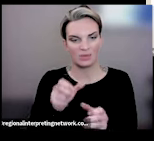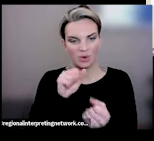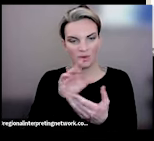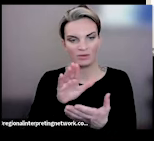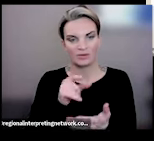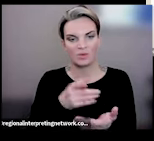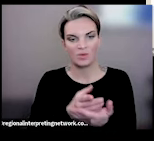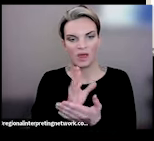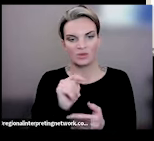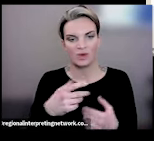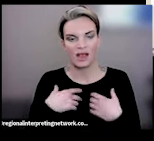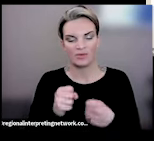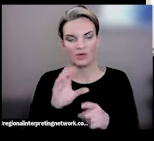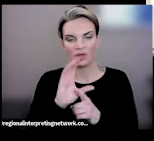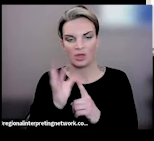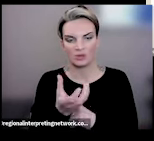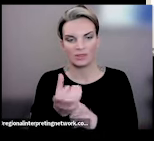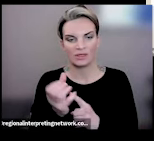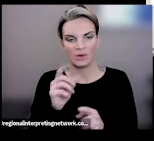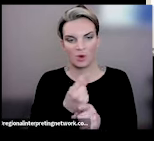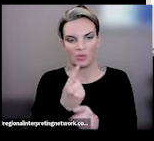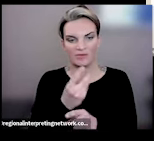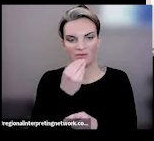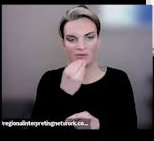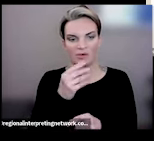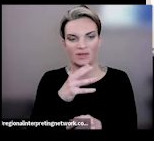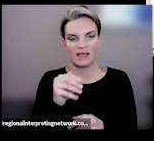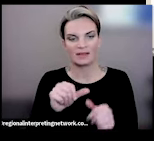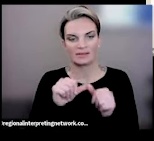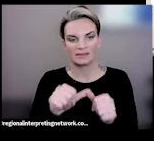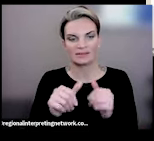culturally appropriate food produced through ecologically sound and sustainable methods to